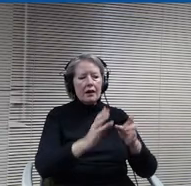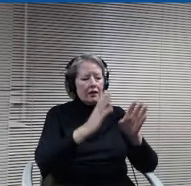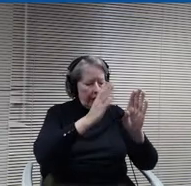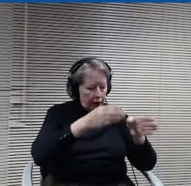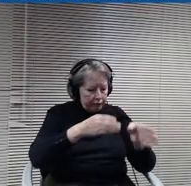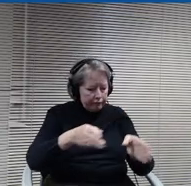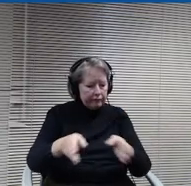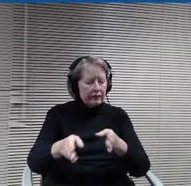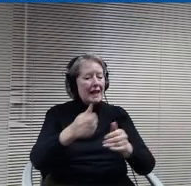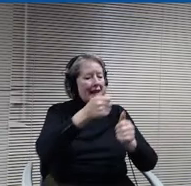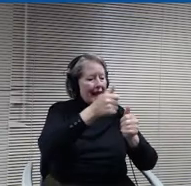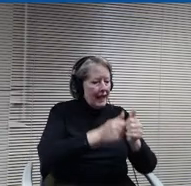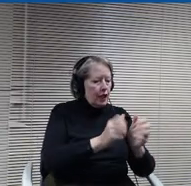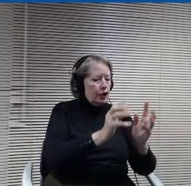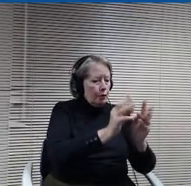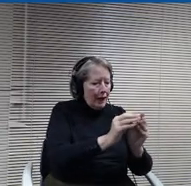in developing those soft skills that students have.